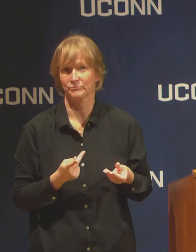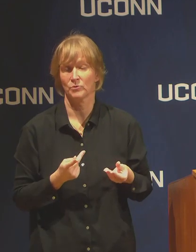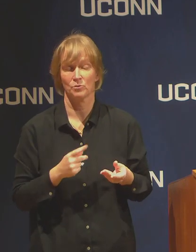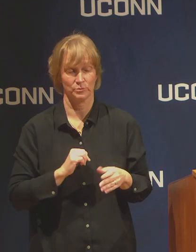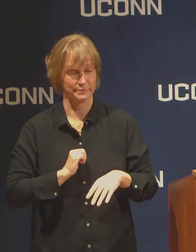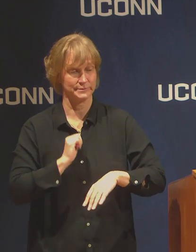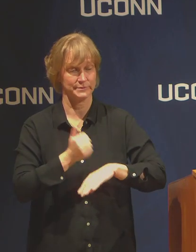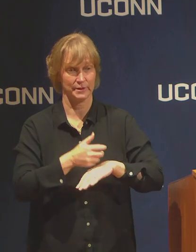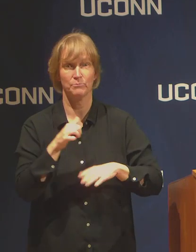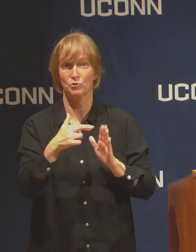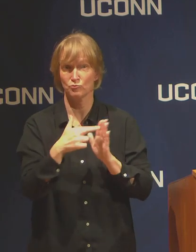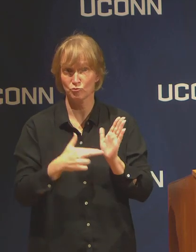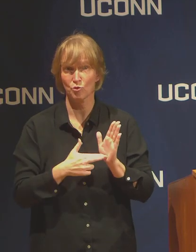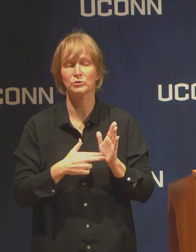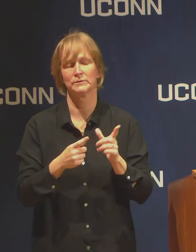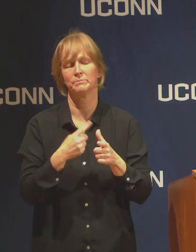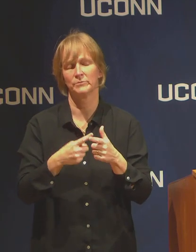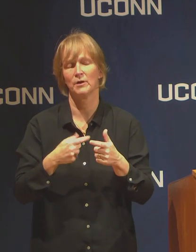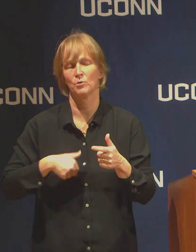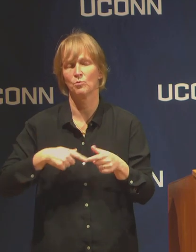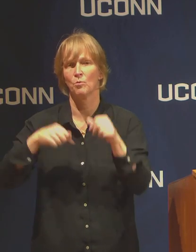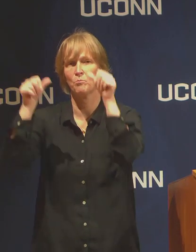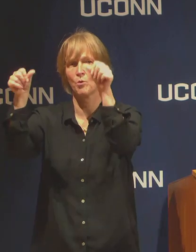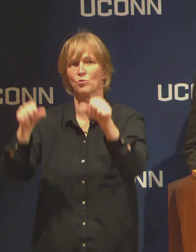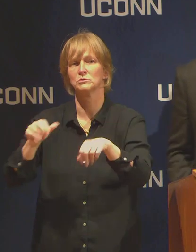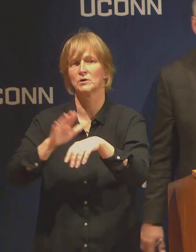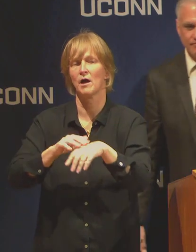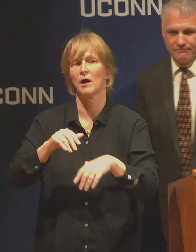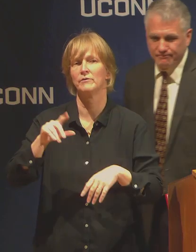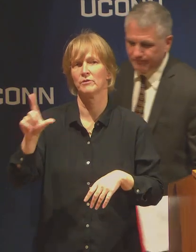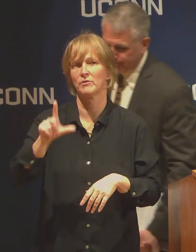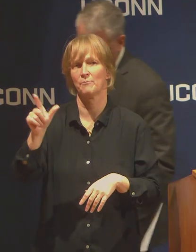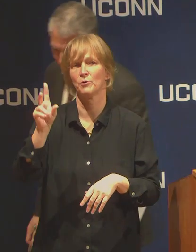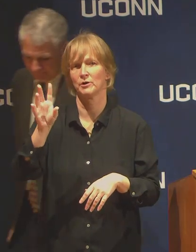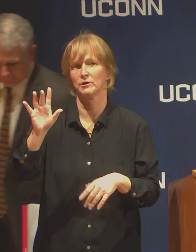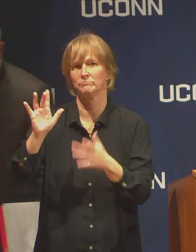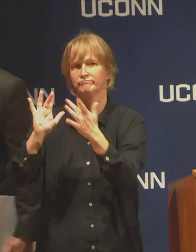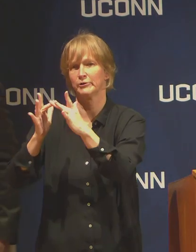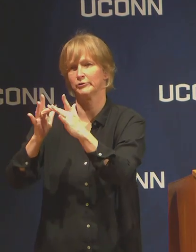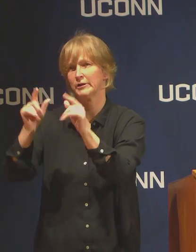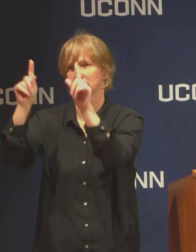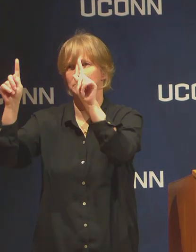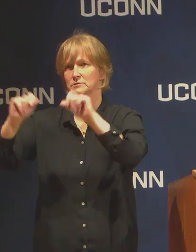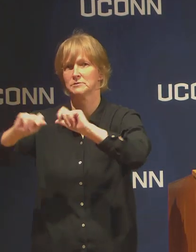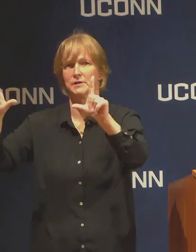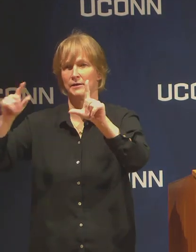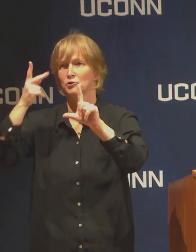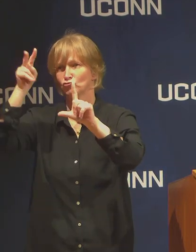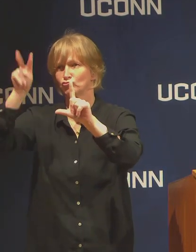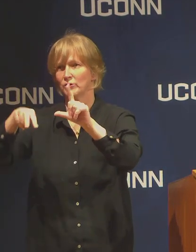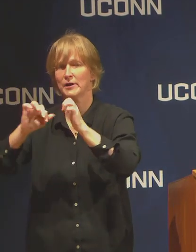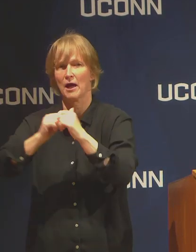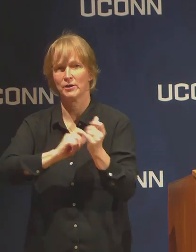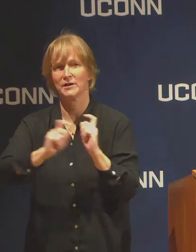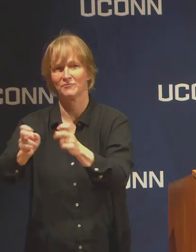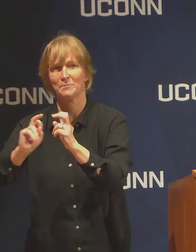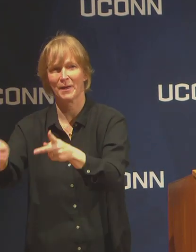it will be posted on the library's website. How will returning books to the UCONN book store and getting